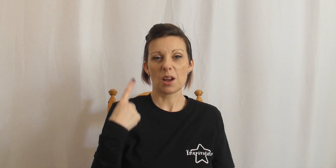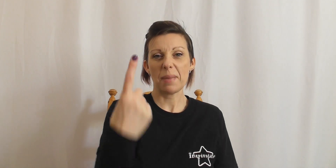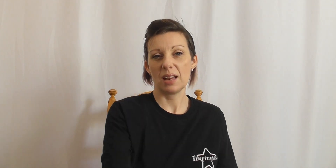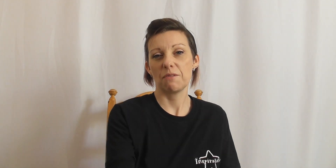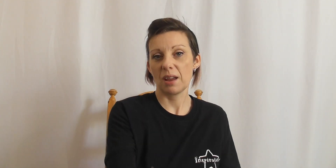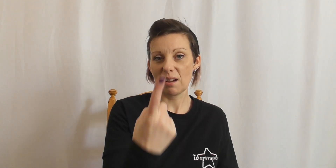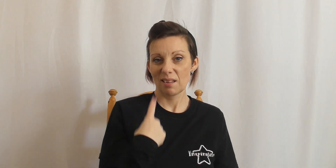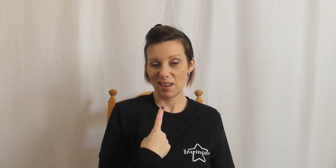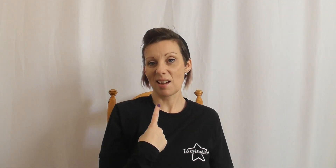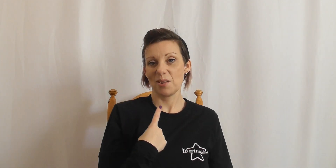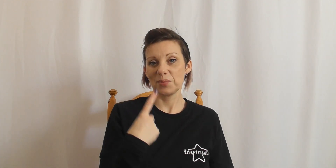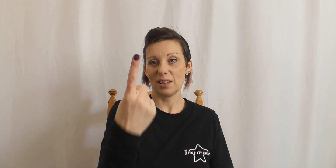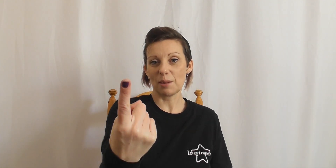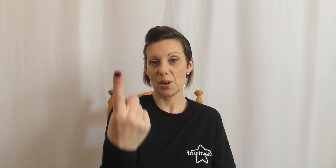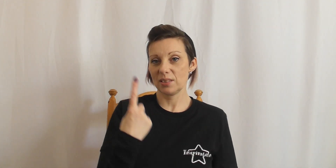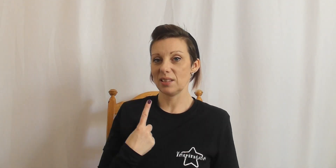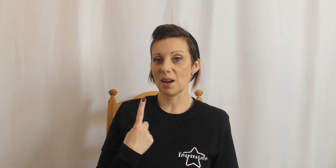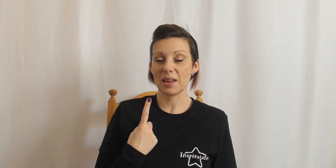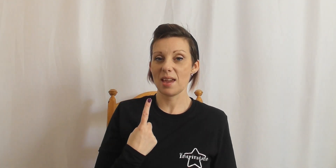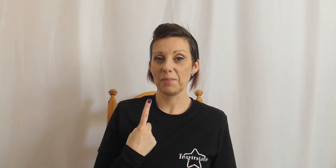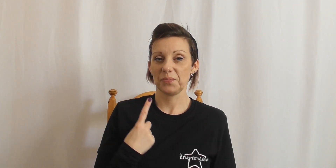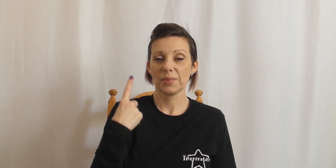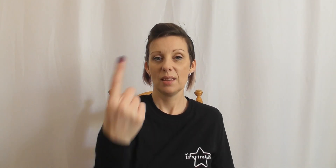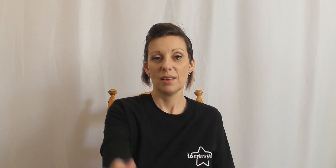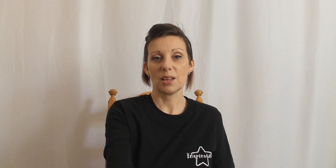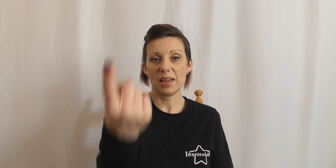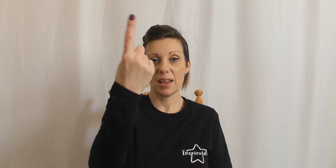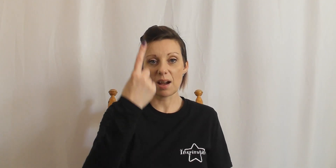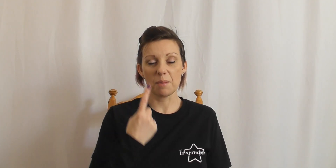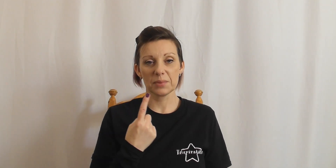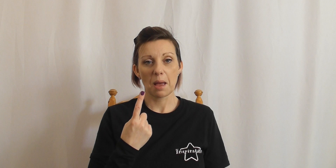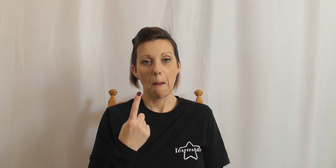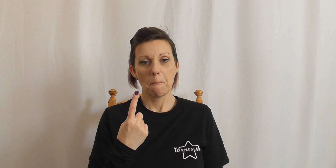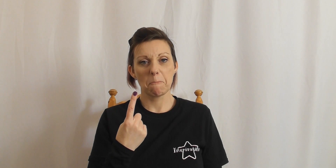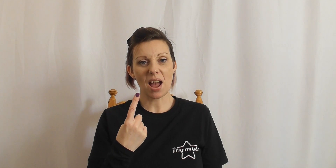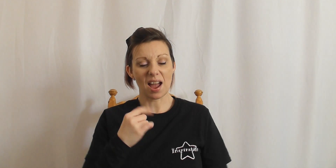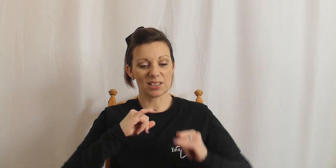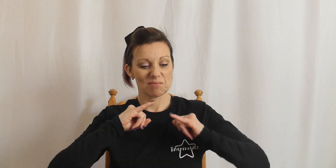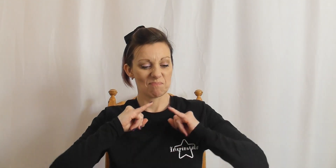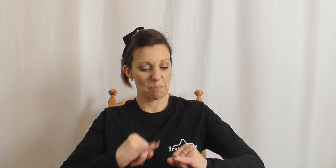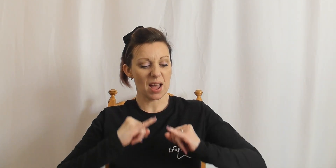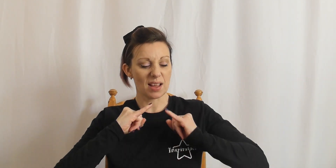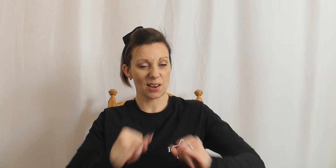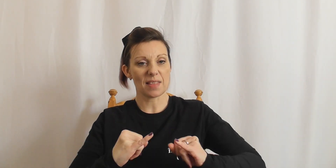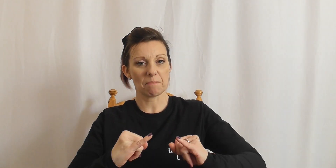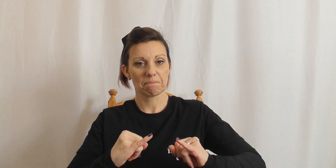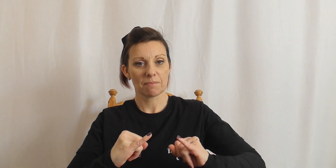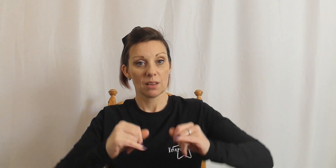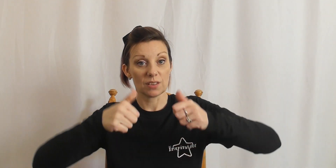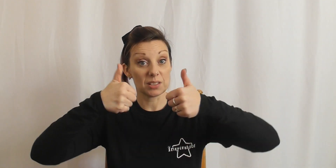beckoning finger. Here comes, the person is coming here. So here comes bad, bad like that, so that's our